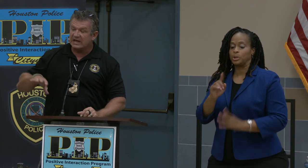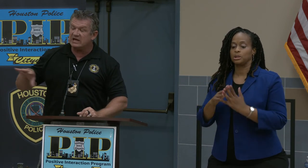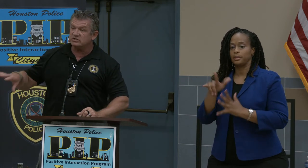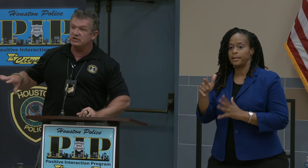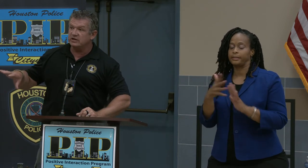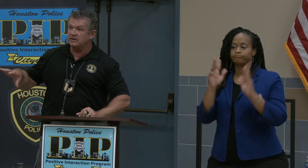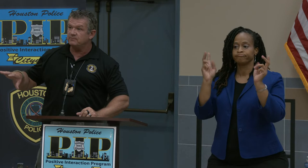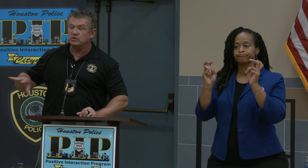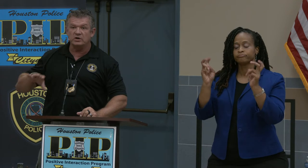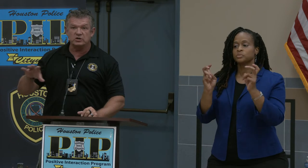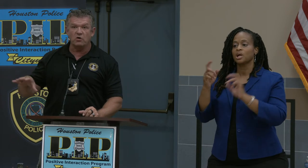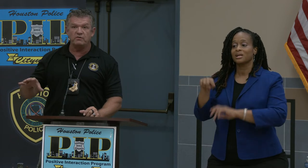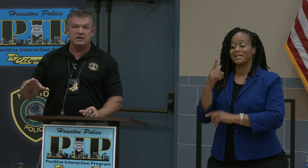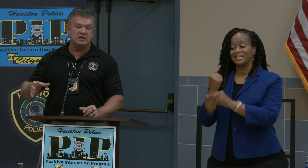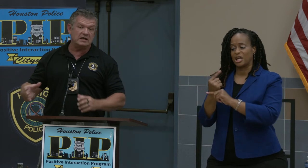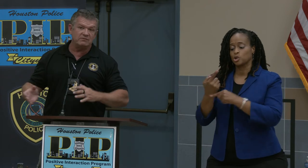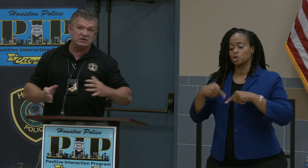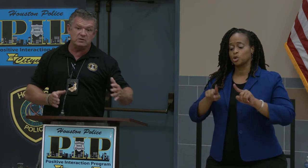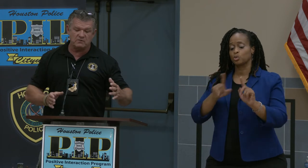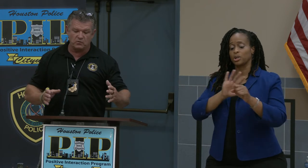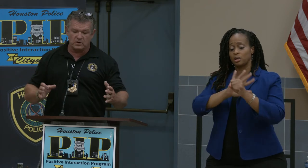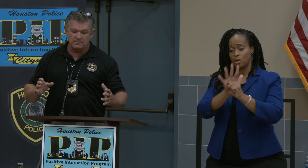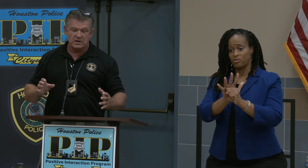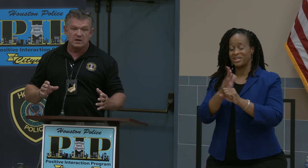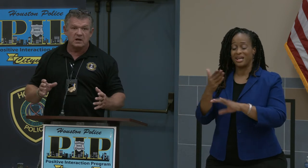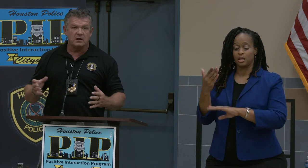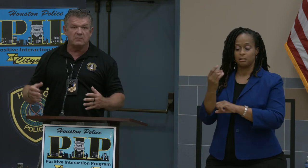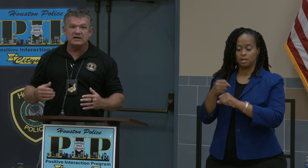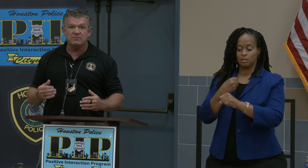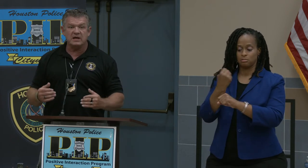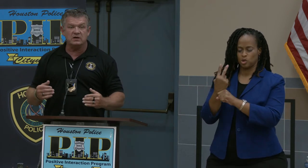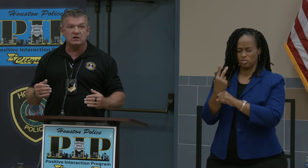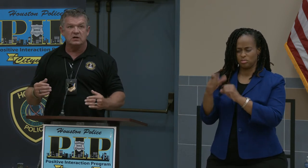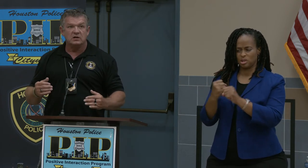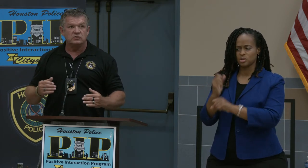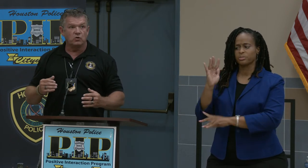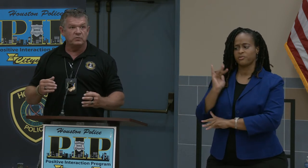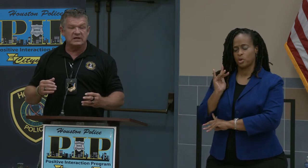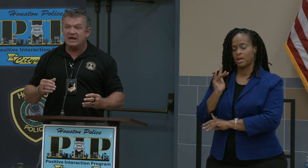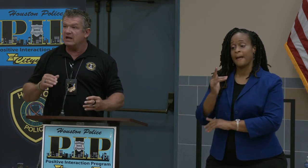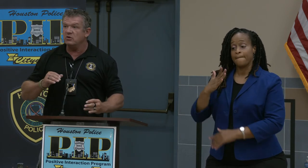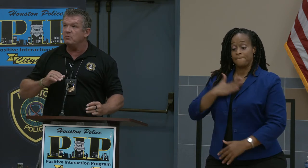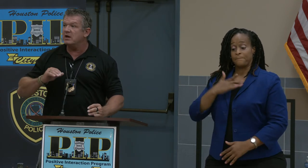Last year during COVID and even the year before, my commander told me no matter